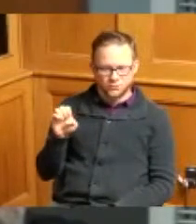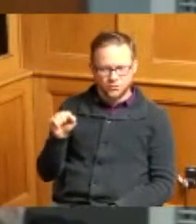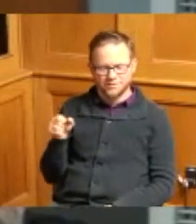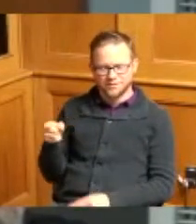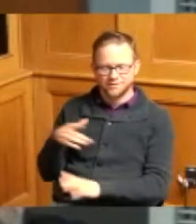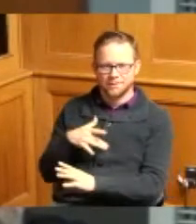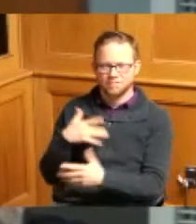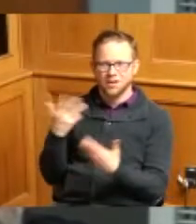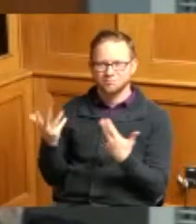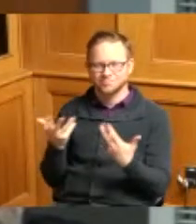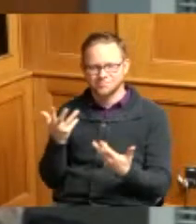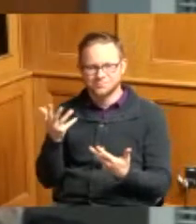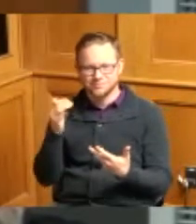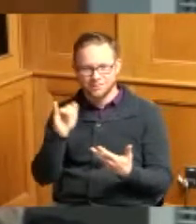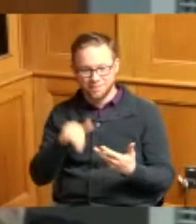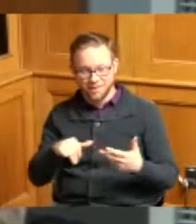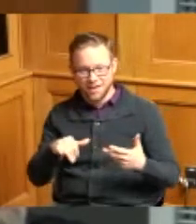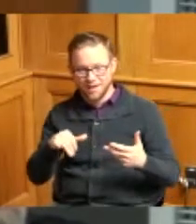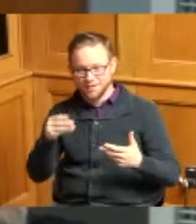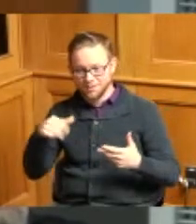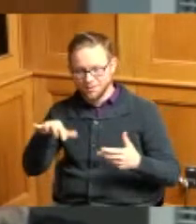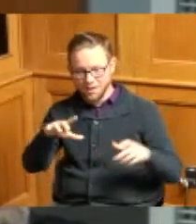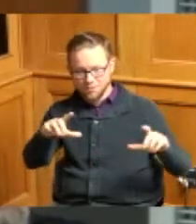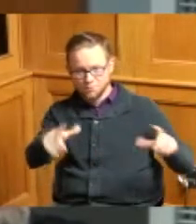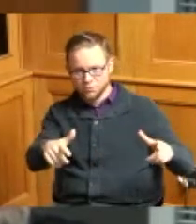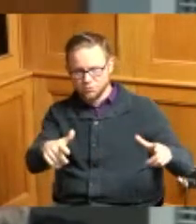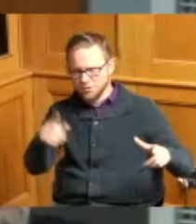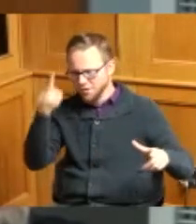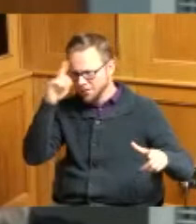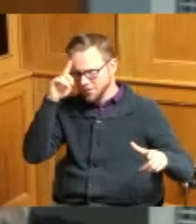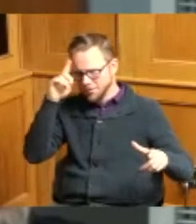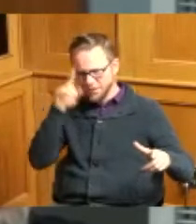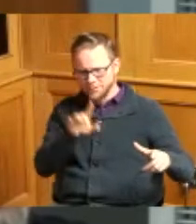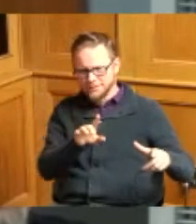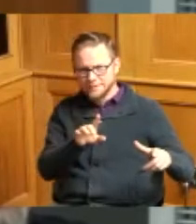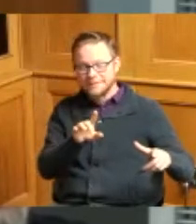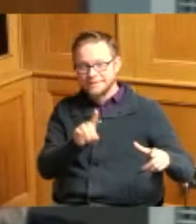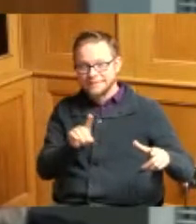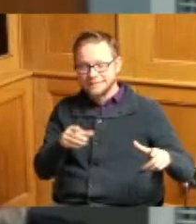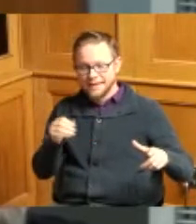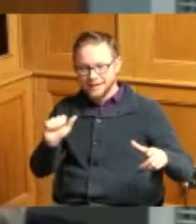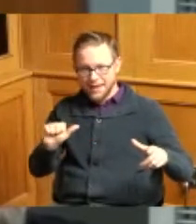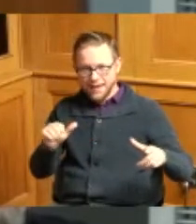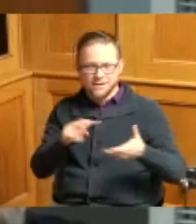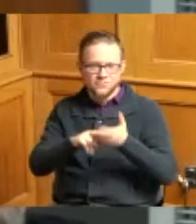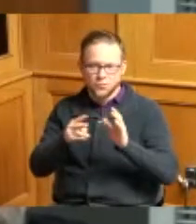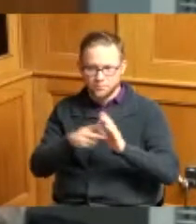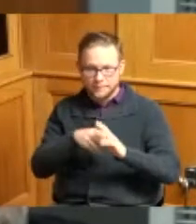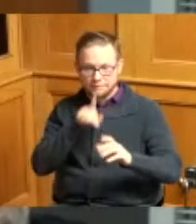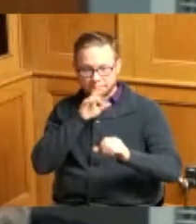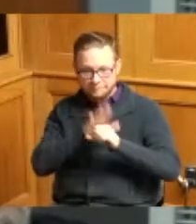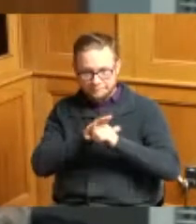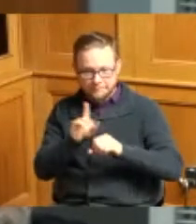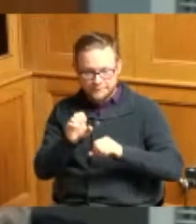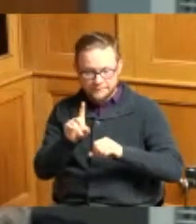parcel they felt was a DBNA dedicated but not accepted therefore they actually went to the